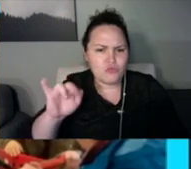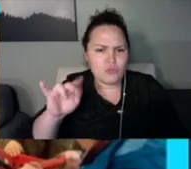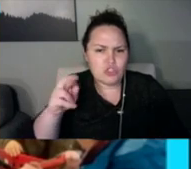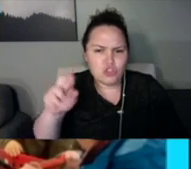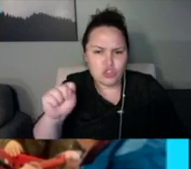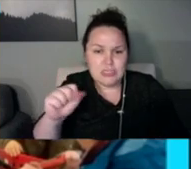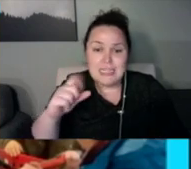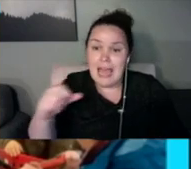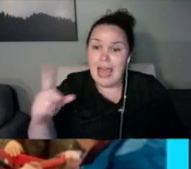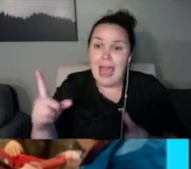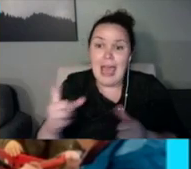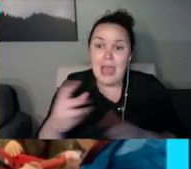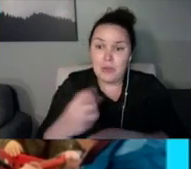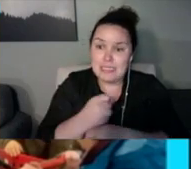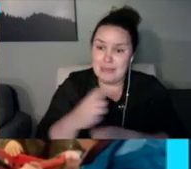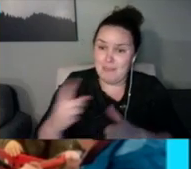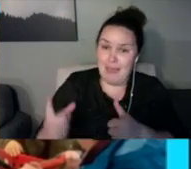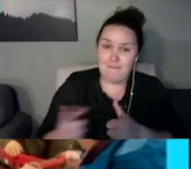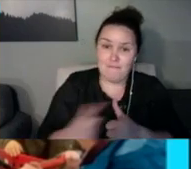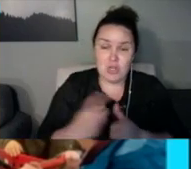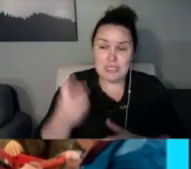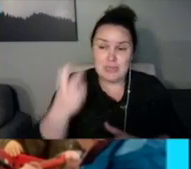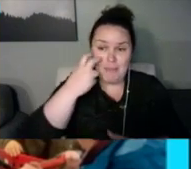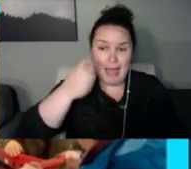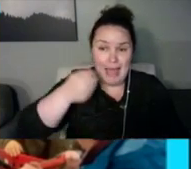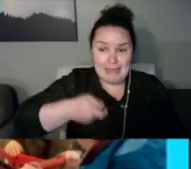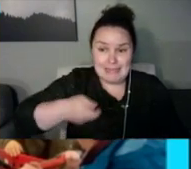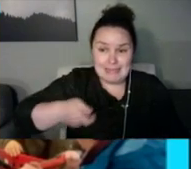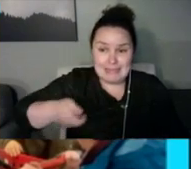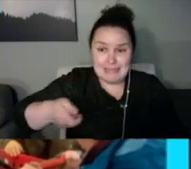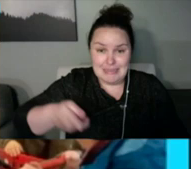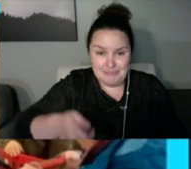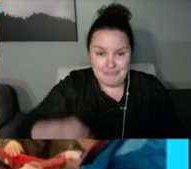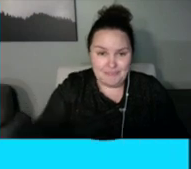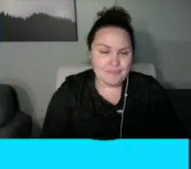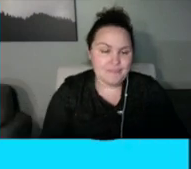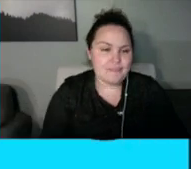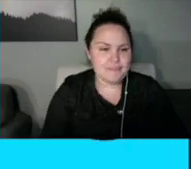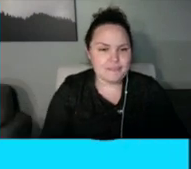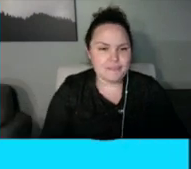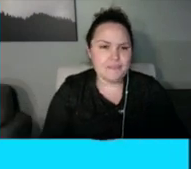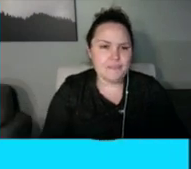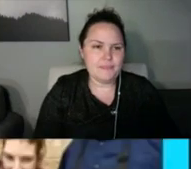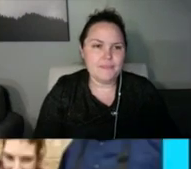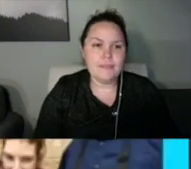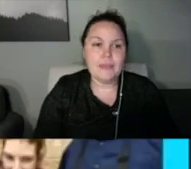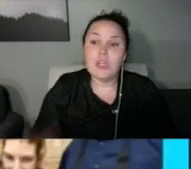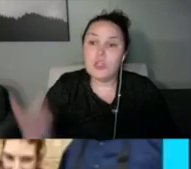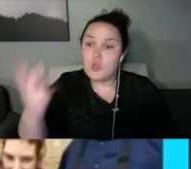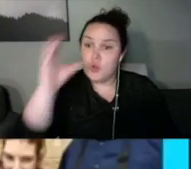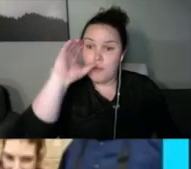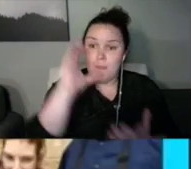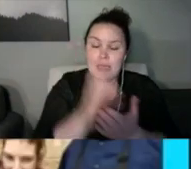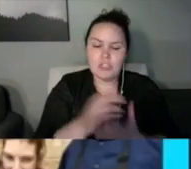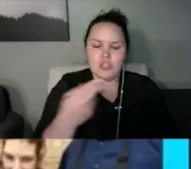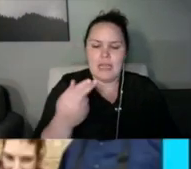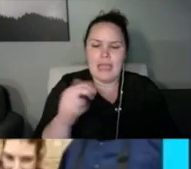we'll look at it. Well there he had an Oliver 88, which would